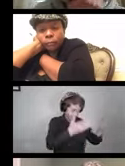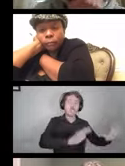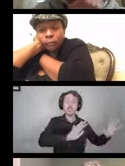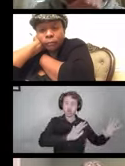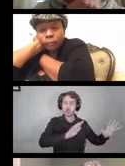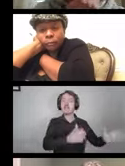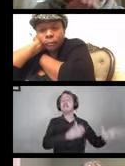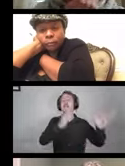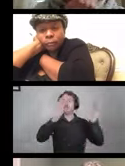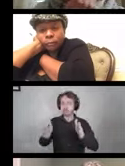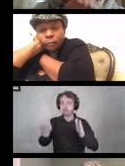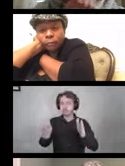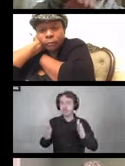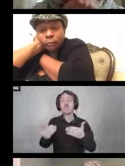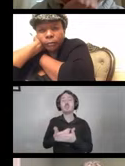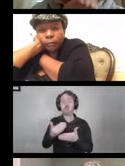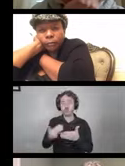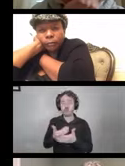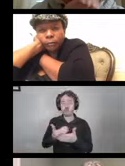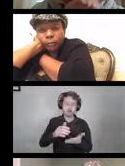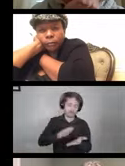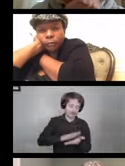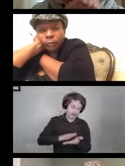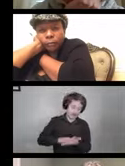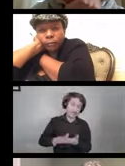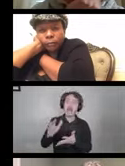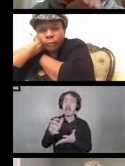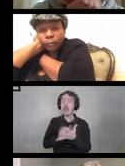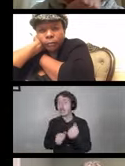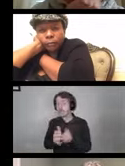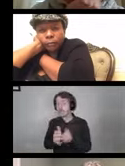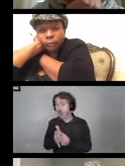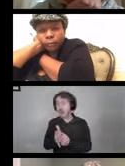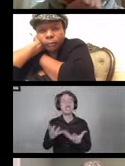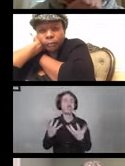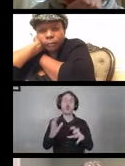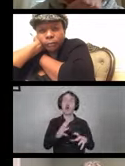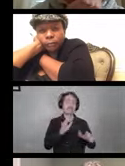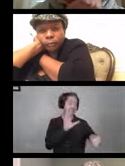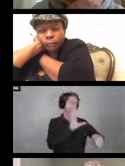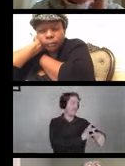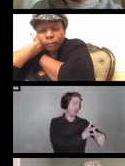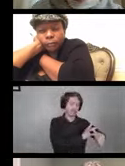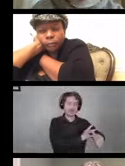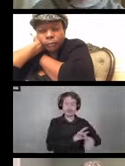You're touching a device; you're moving to a clean device. You don't want to transfer any of the virus over with you.